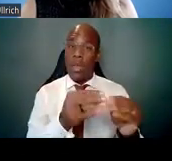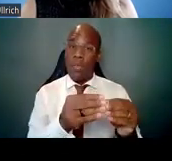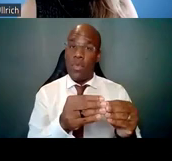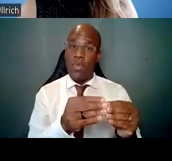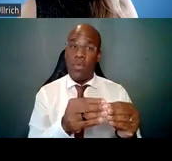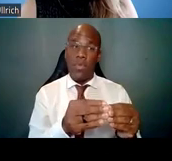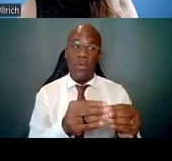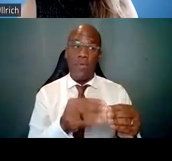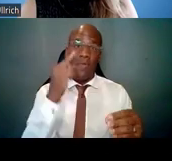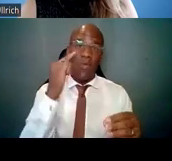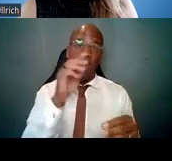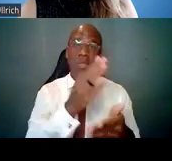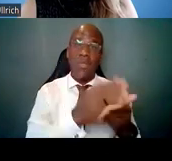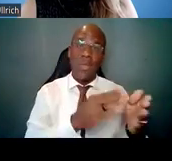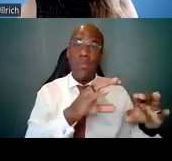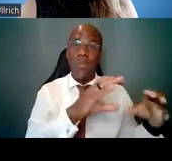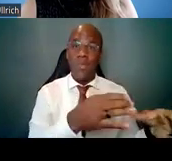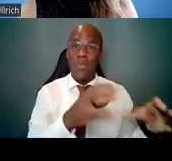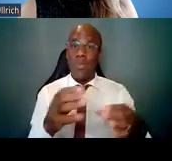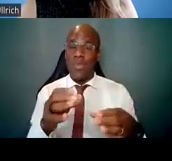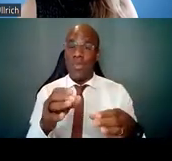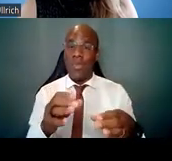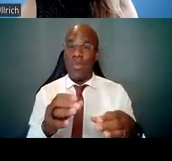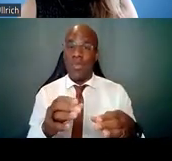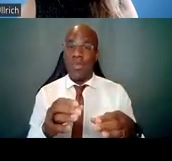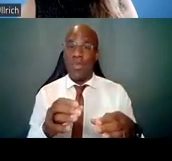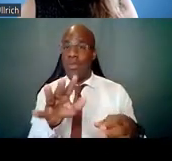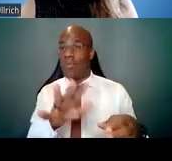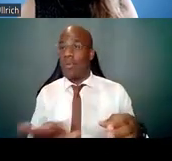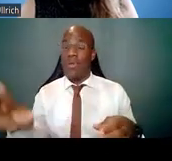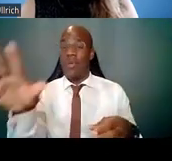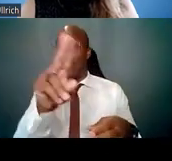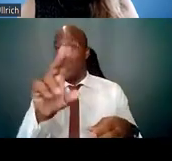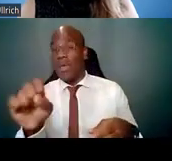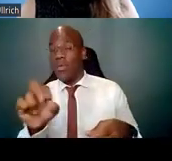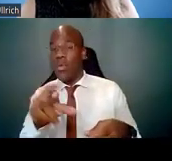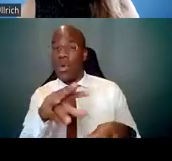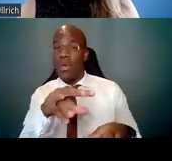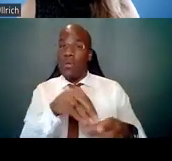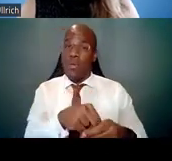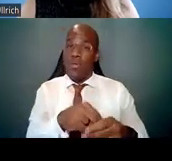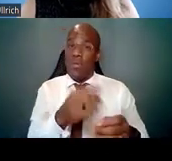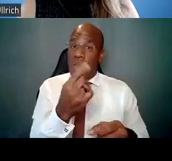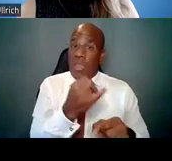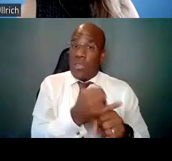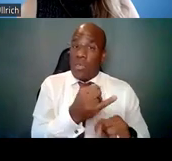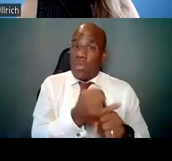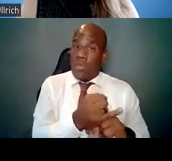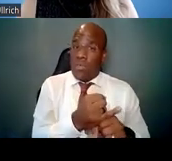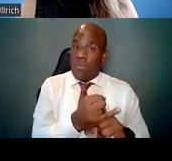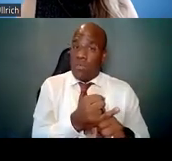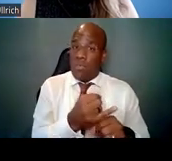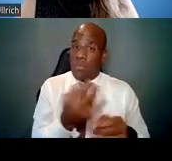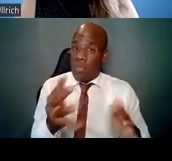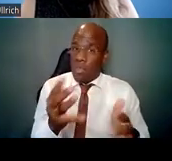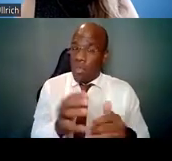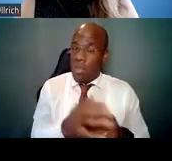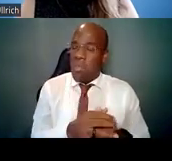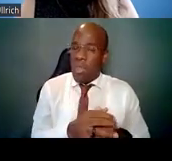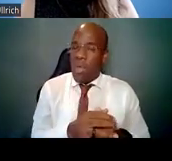either at the national level or at the institutional level. The concept of underrepresentation, again,